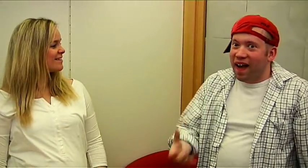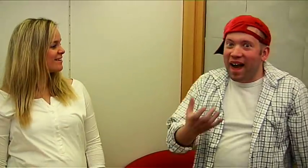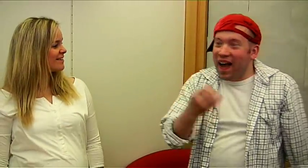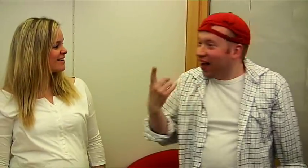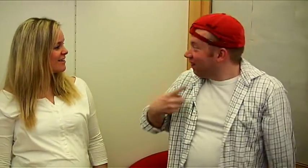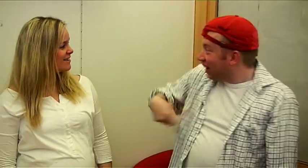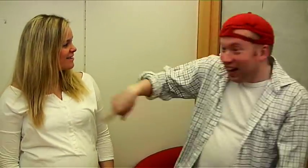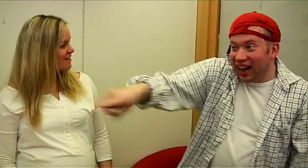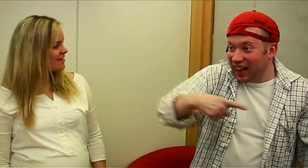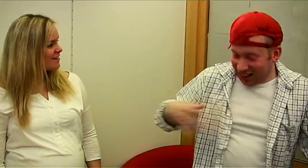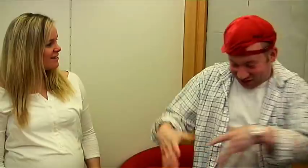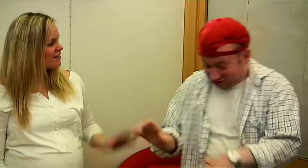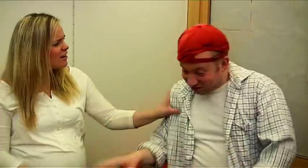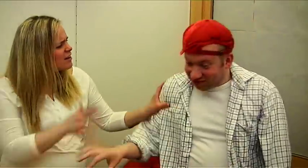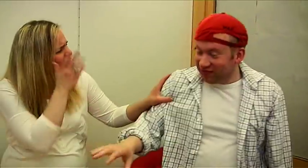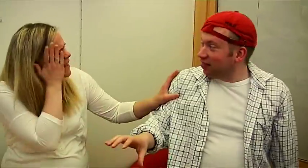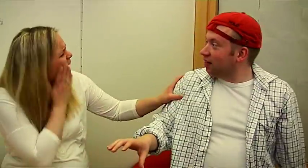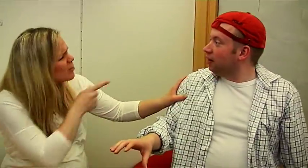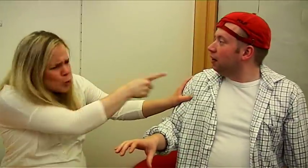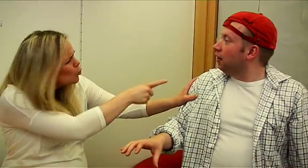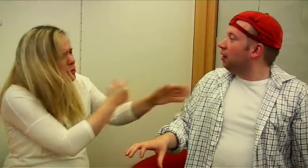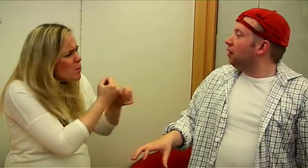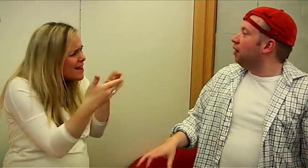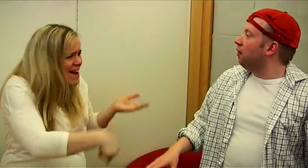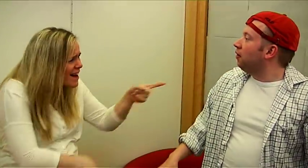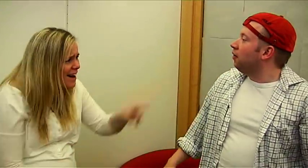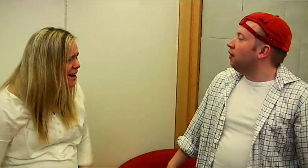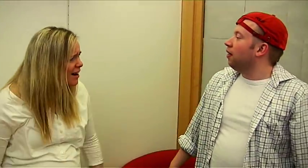Cool! We are gonna play basketball together! Please, you aren't working here!